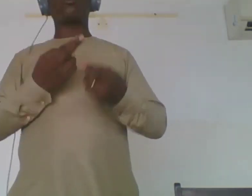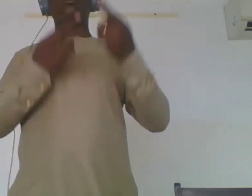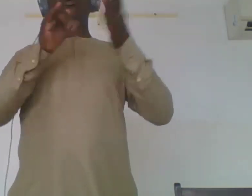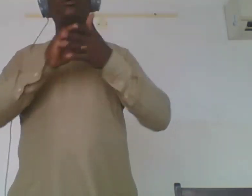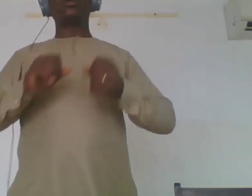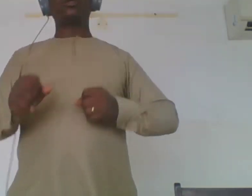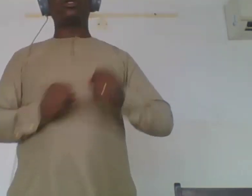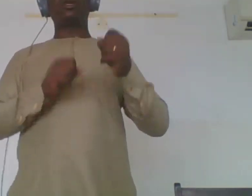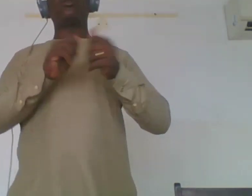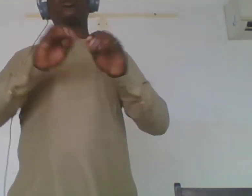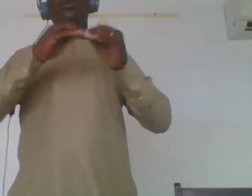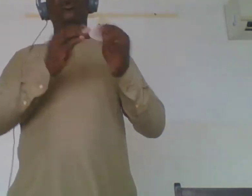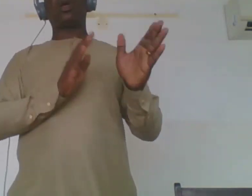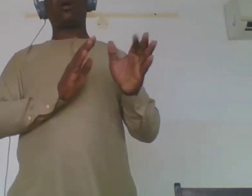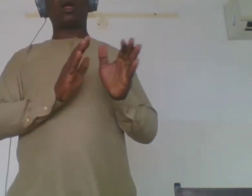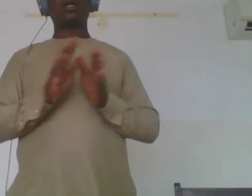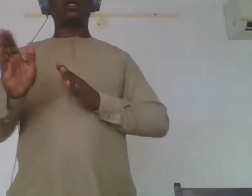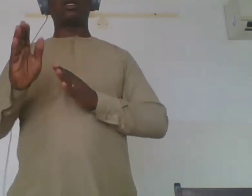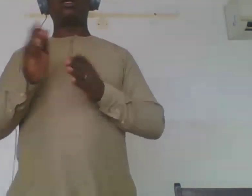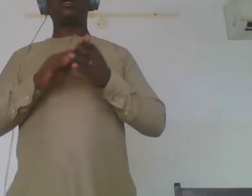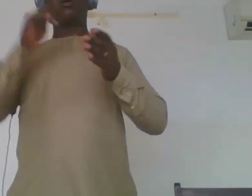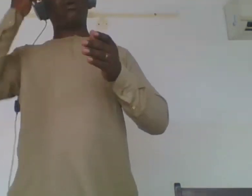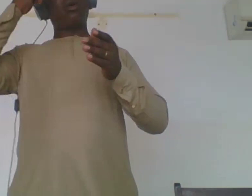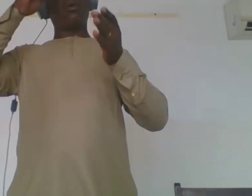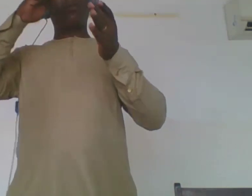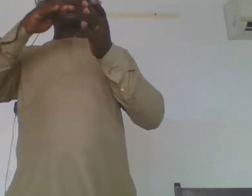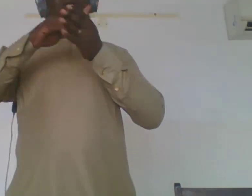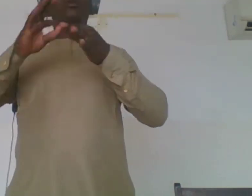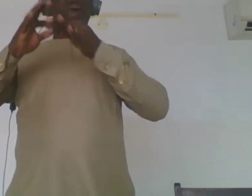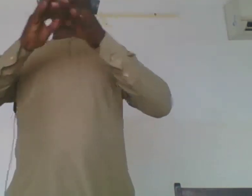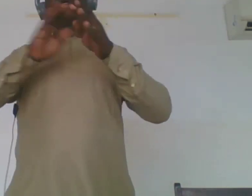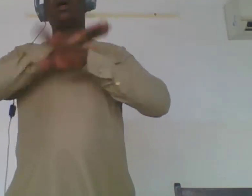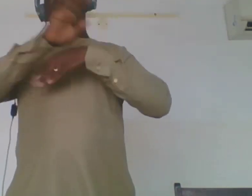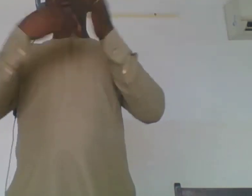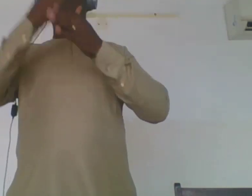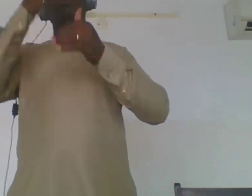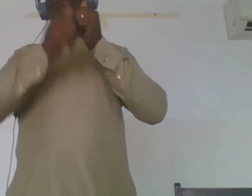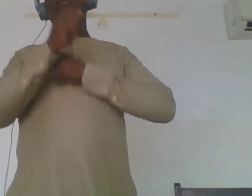included and everyone can comfortable in their own space and that everyone can be